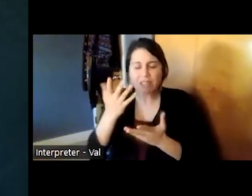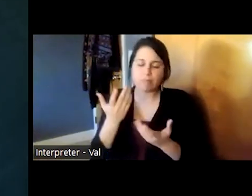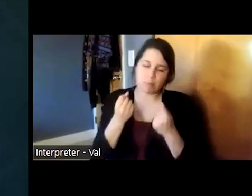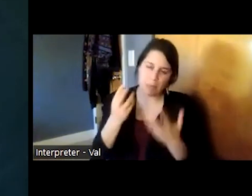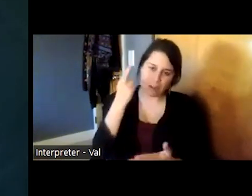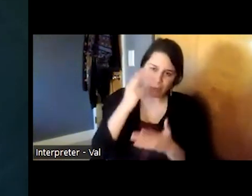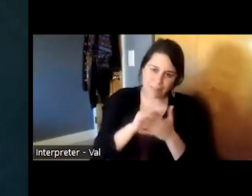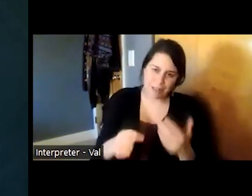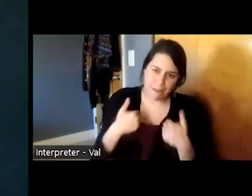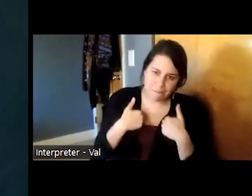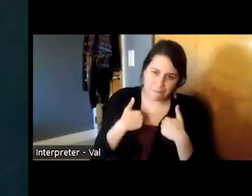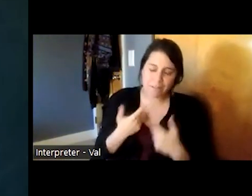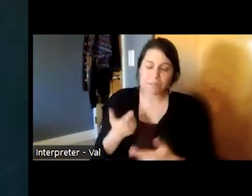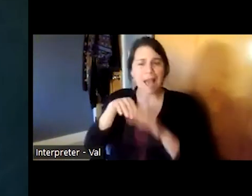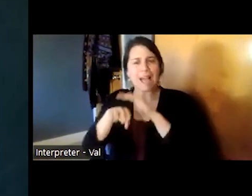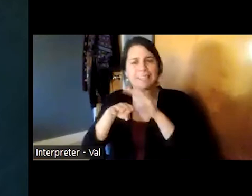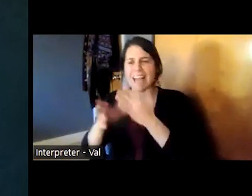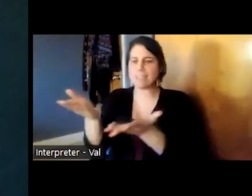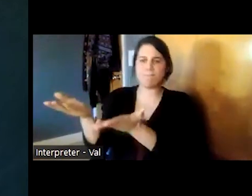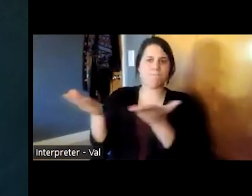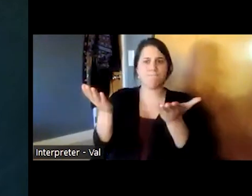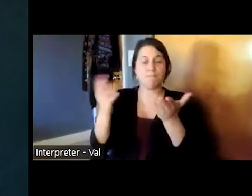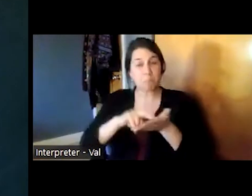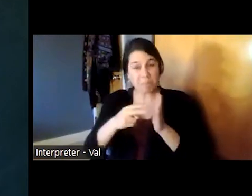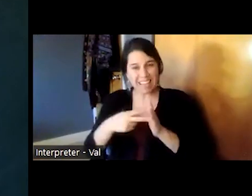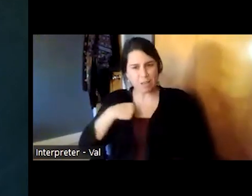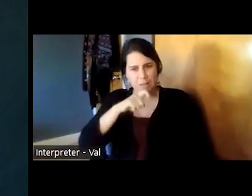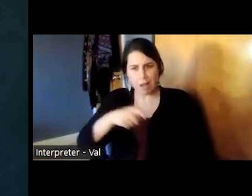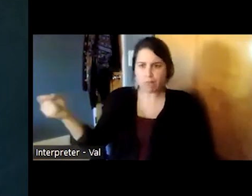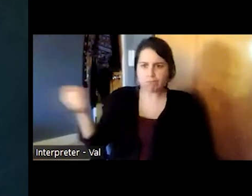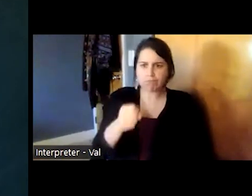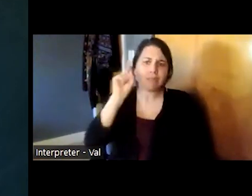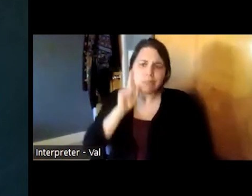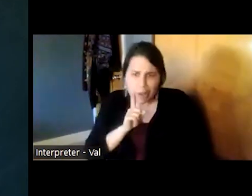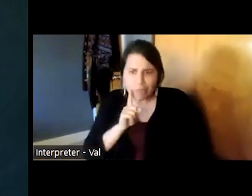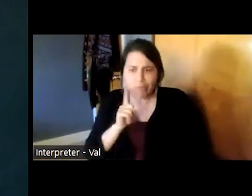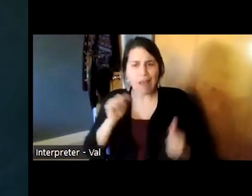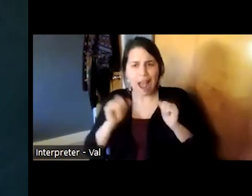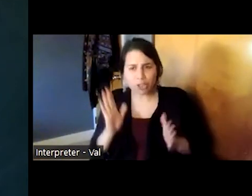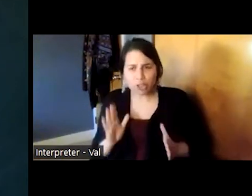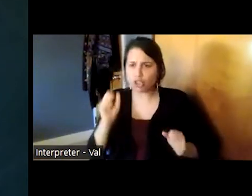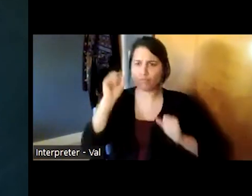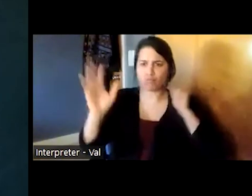and the importance of having deaf actors providing information about psychiatric psychological